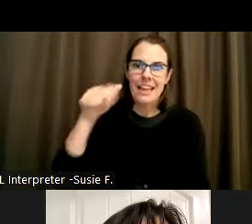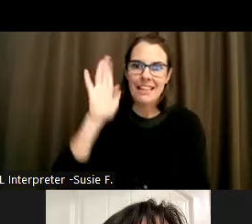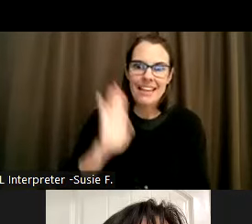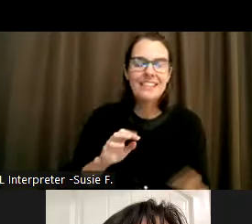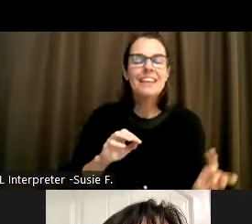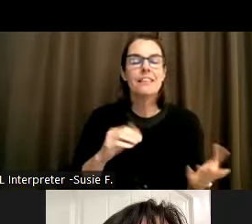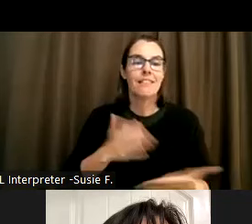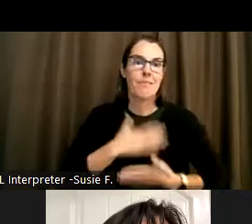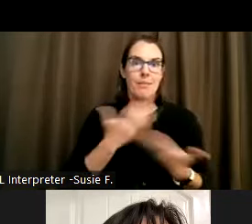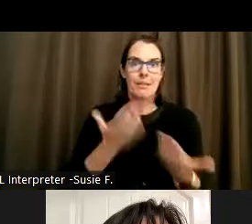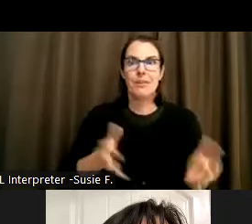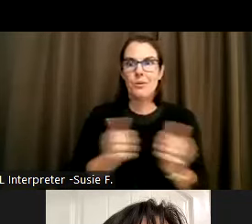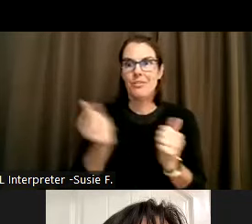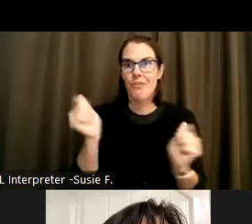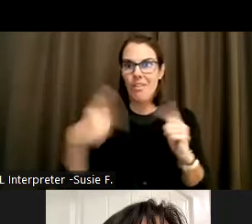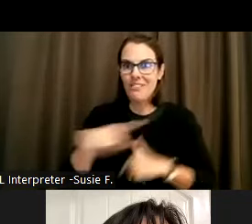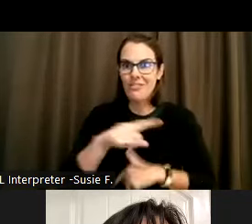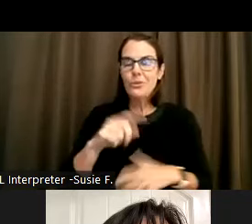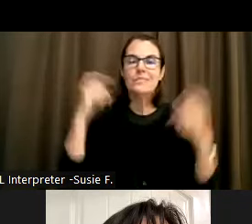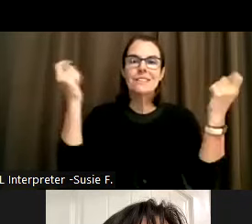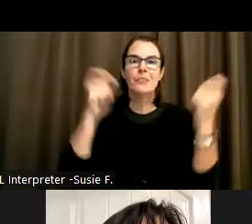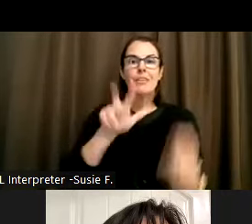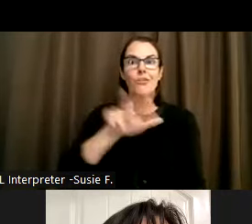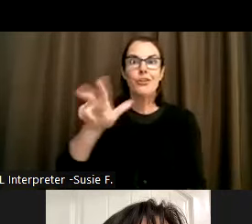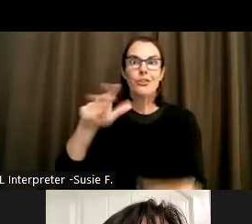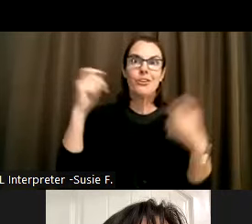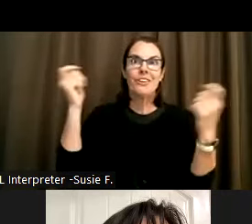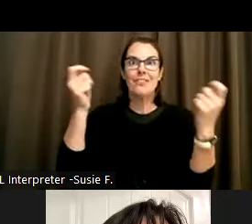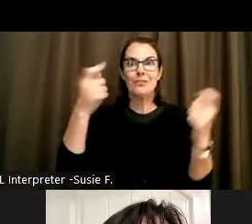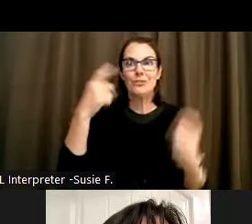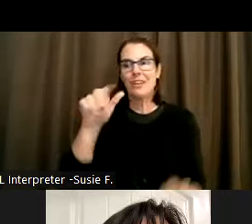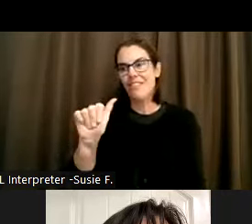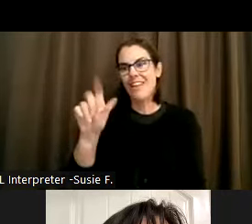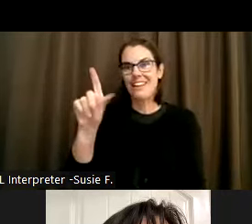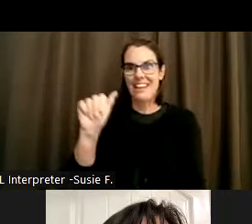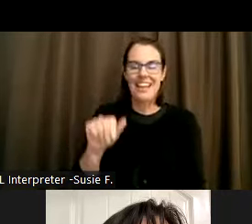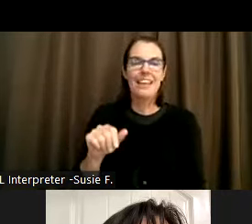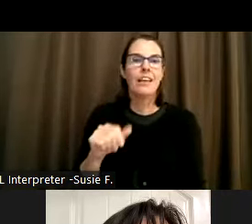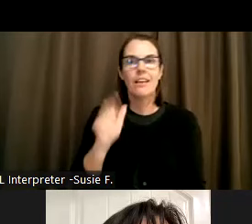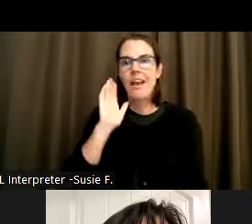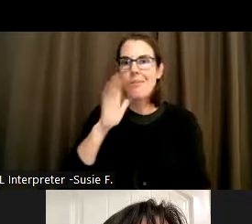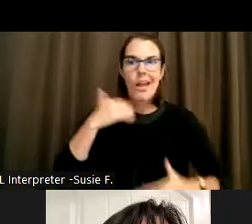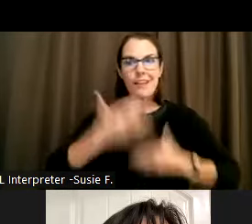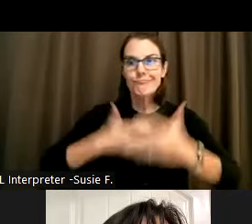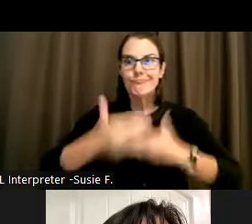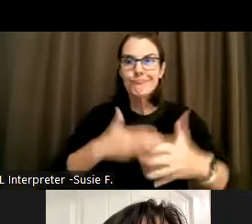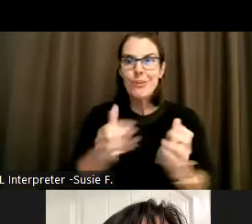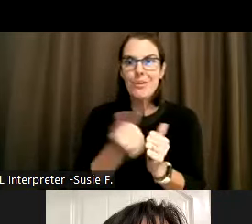celebrating the 33rd anniversary of the ADA, and I'll get us moving here with just a few quick slides.